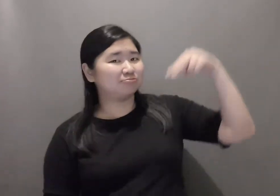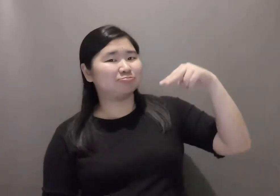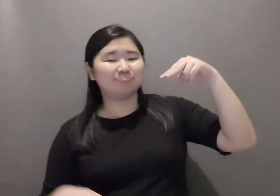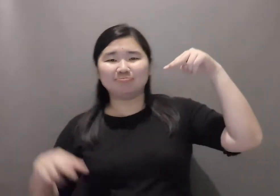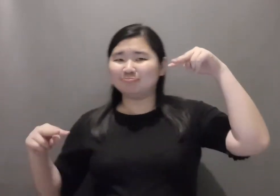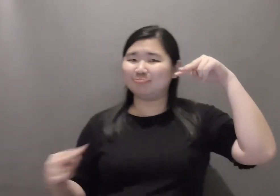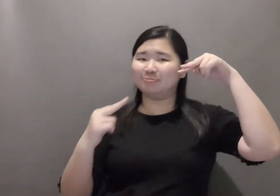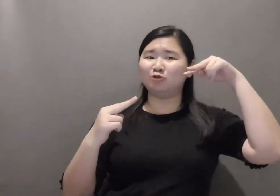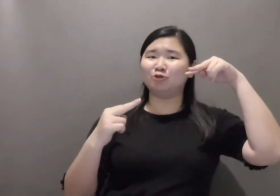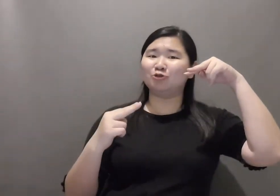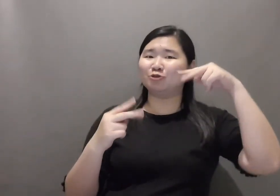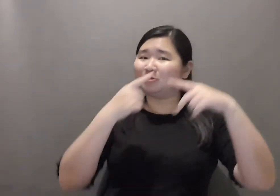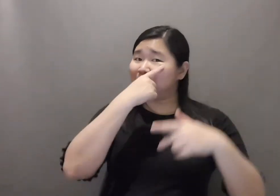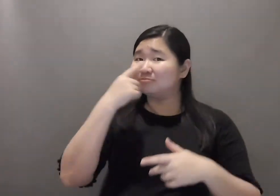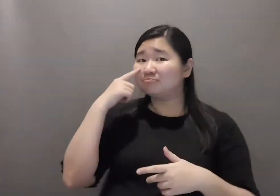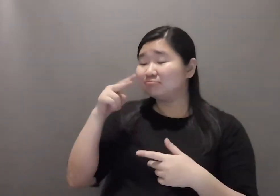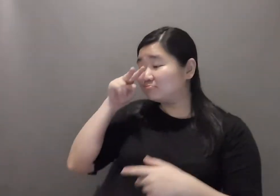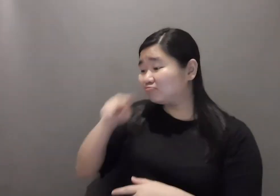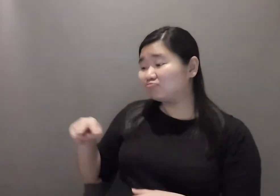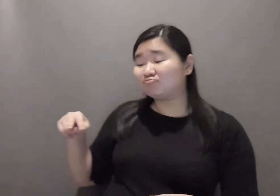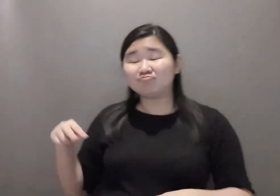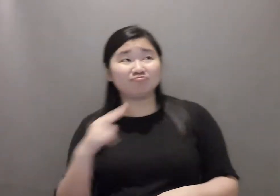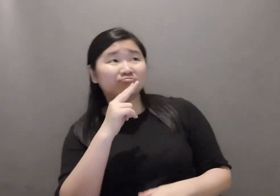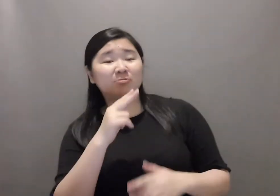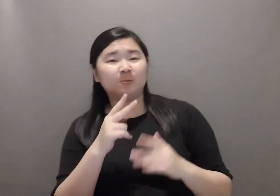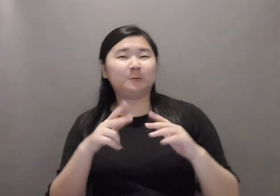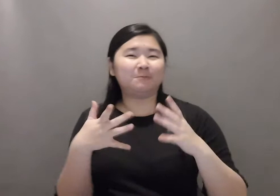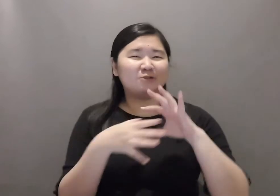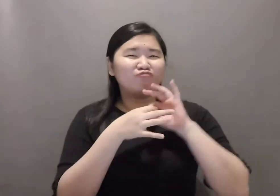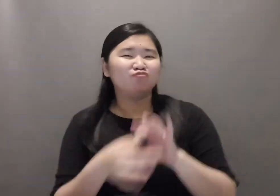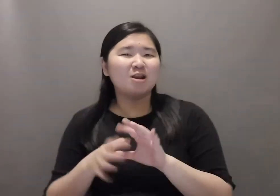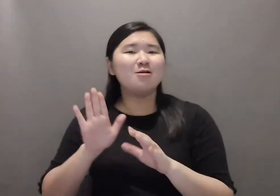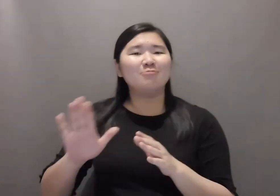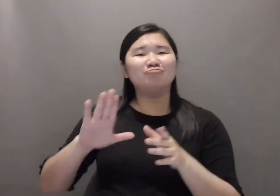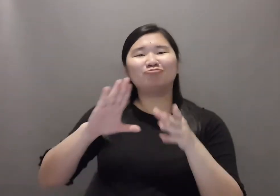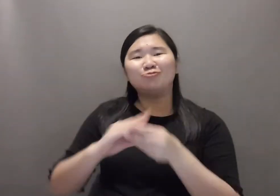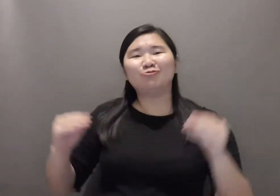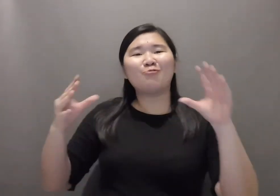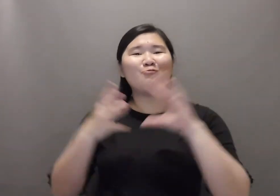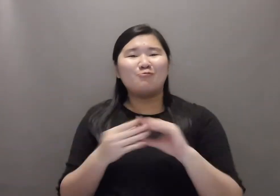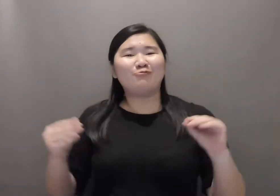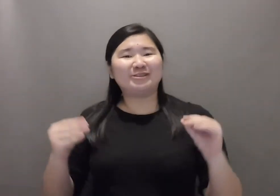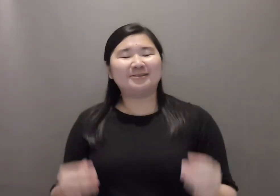and the child would look up to his left (as if the mother is there).